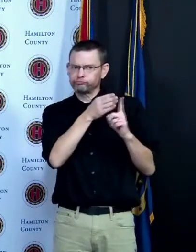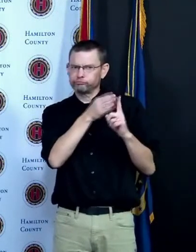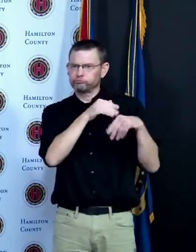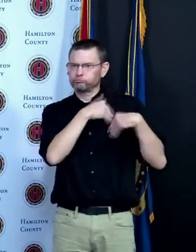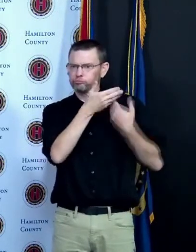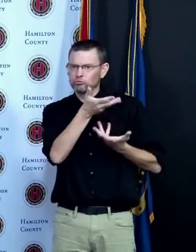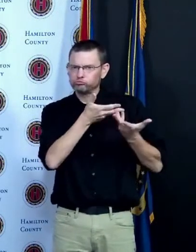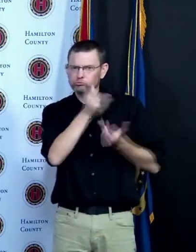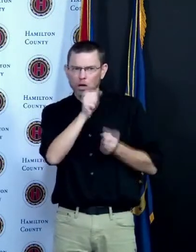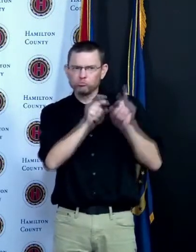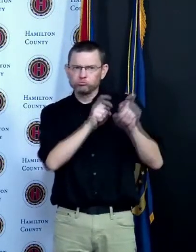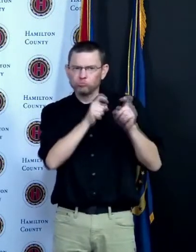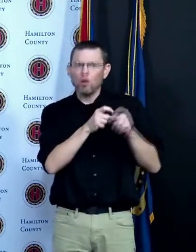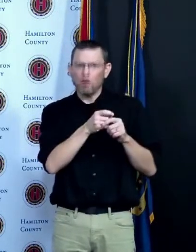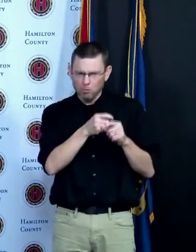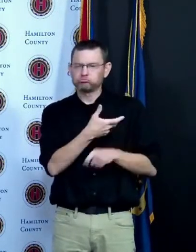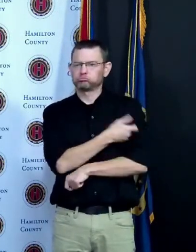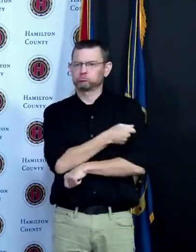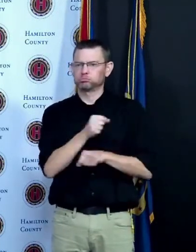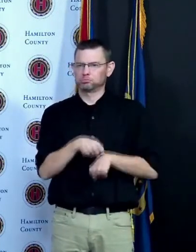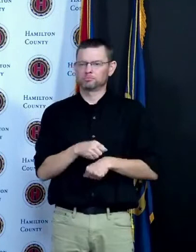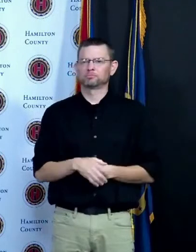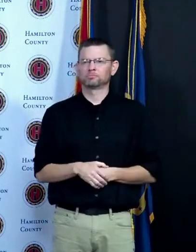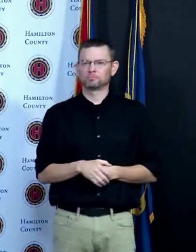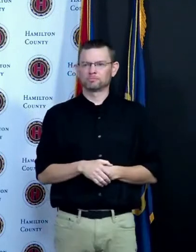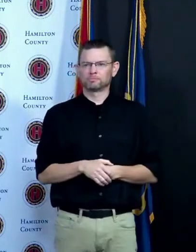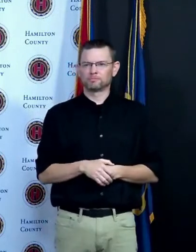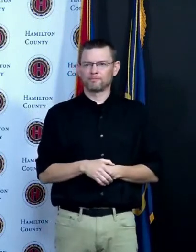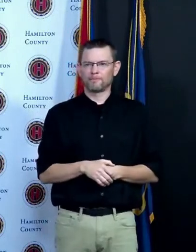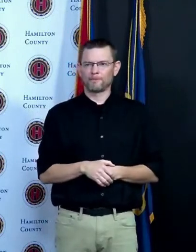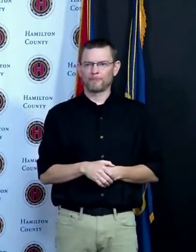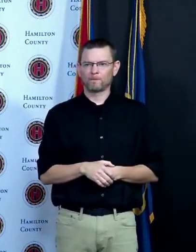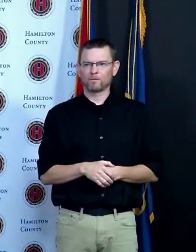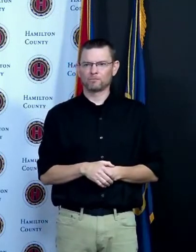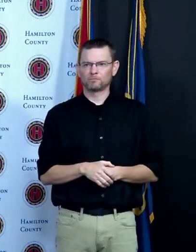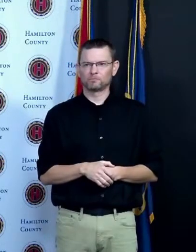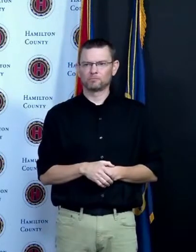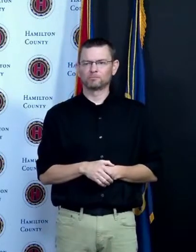thank you for that update so now we're going to turn to our special guest Willie Cunningham